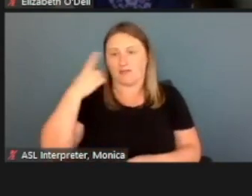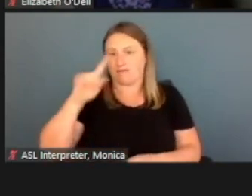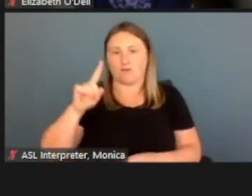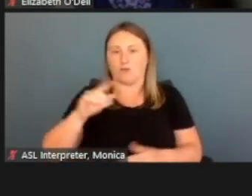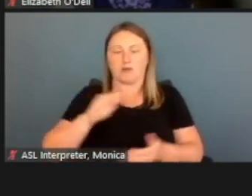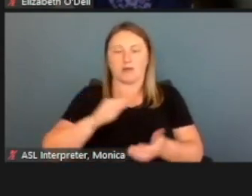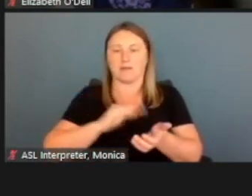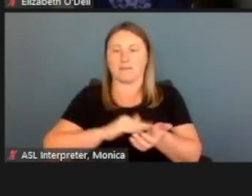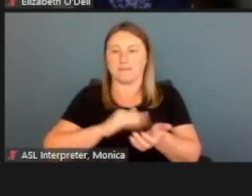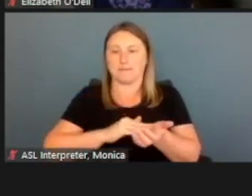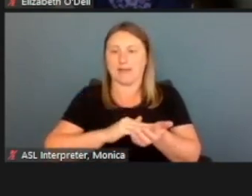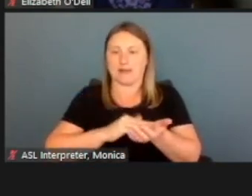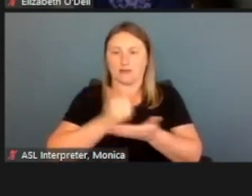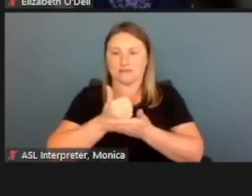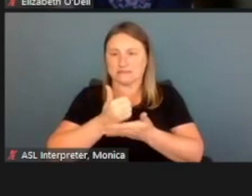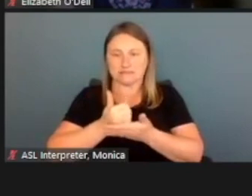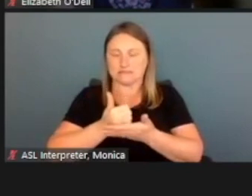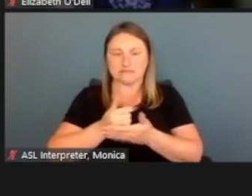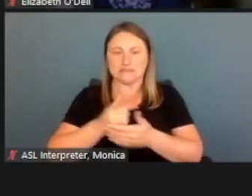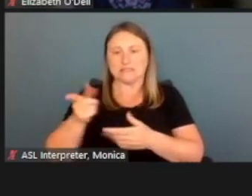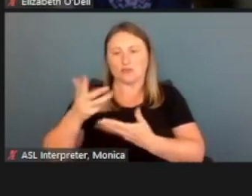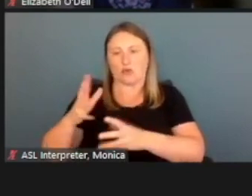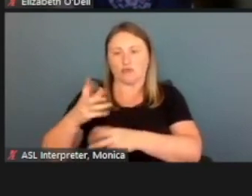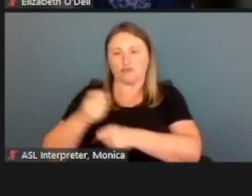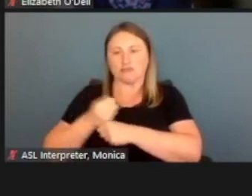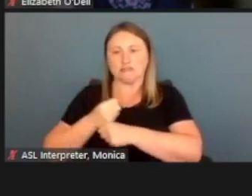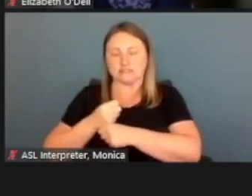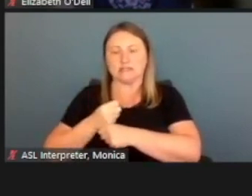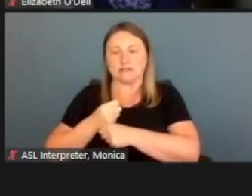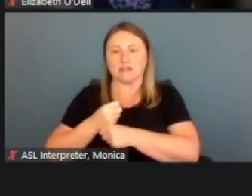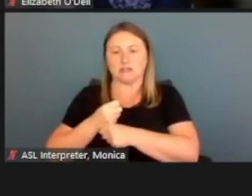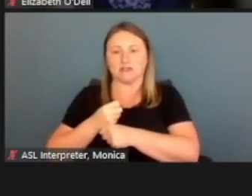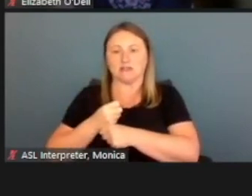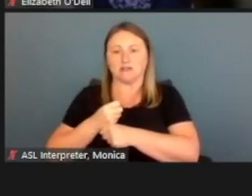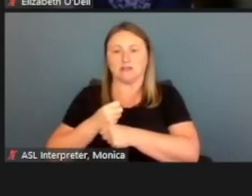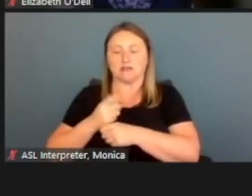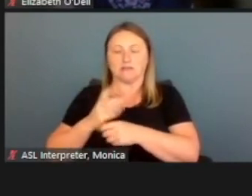He already is receiving based upon a prenatal program